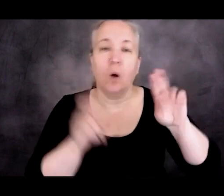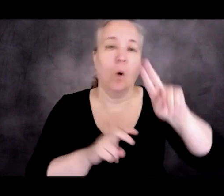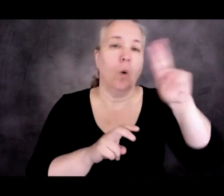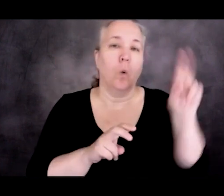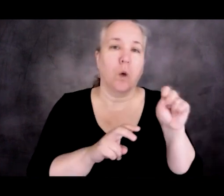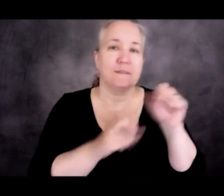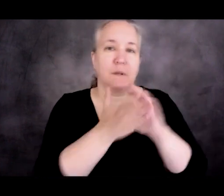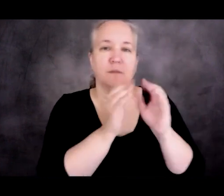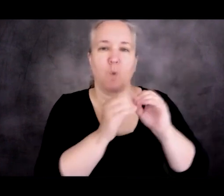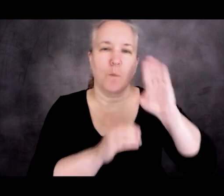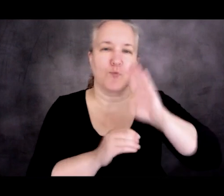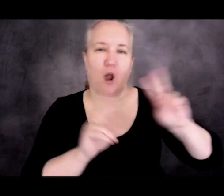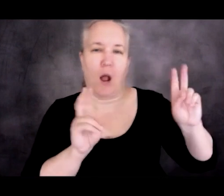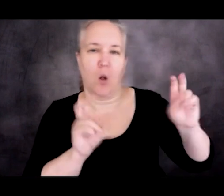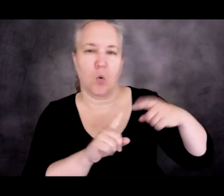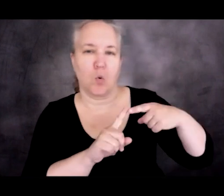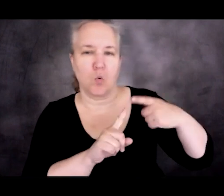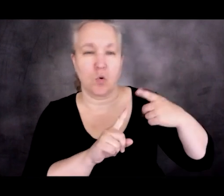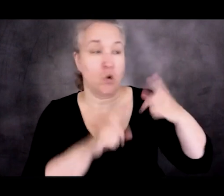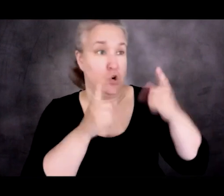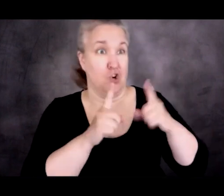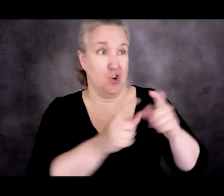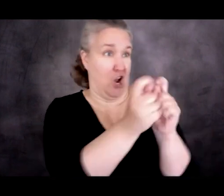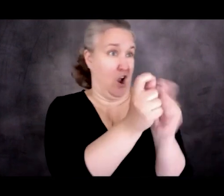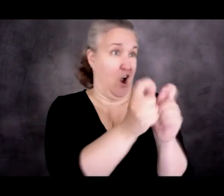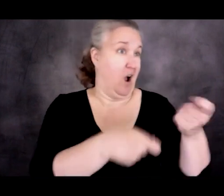and if you think that, with there being more representative